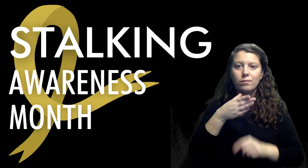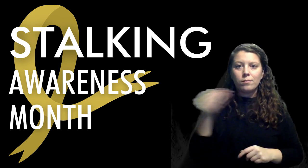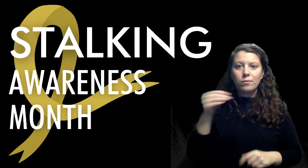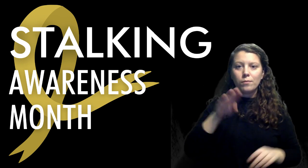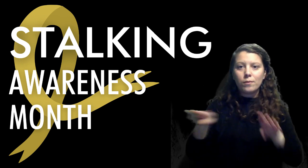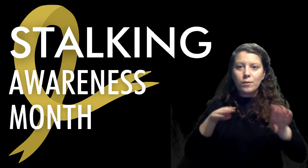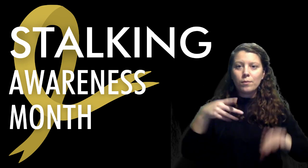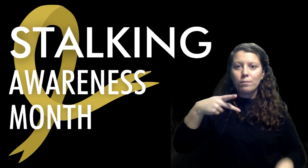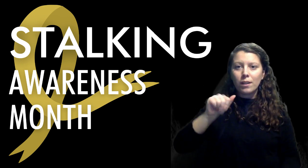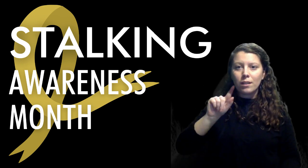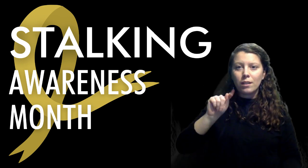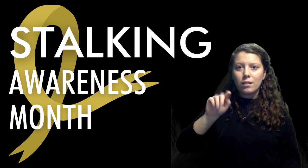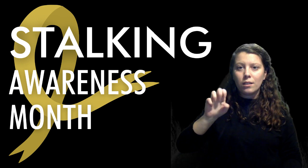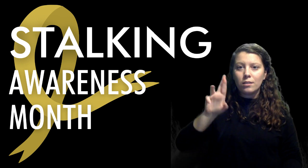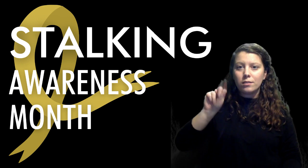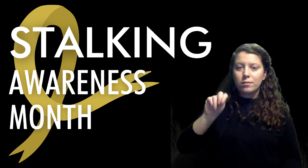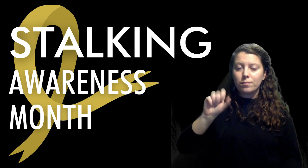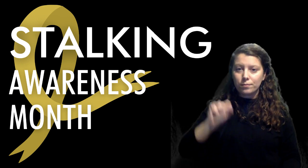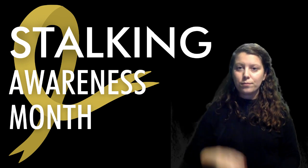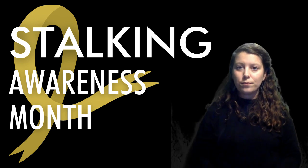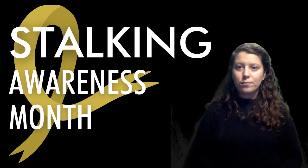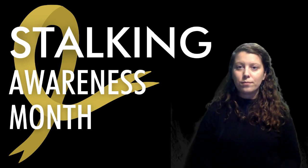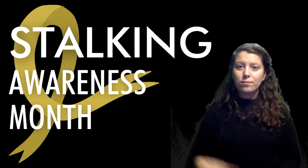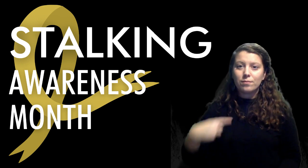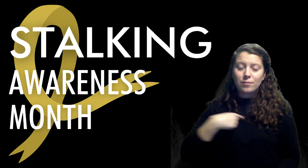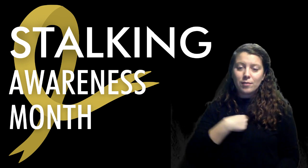and it's behavior patterns.